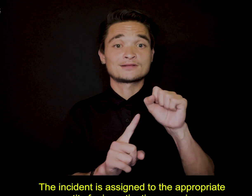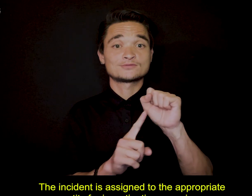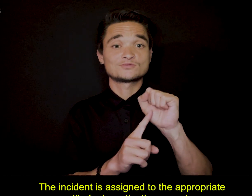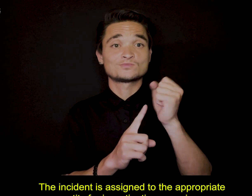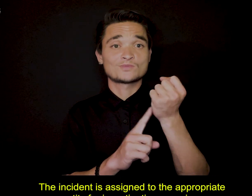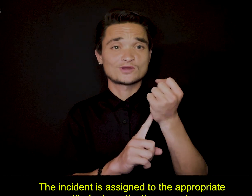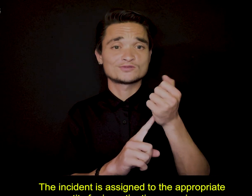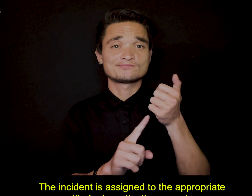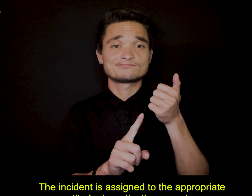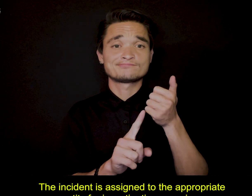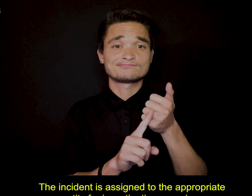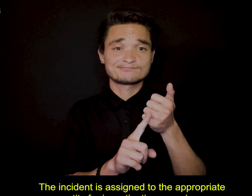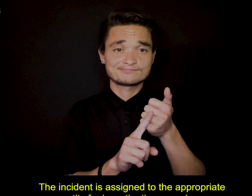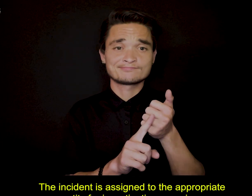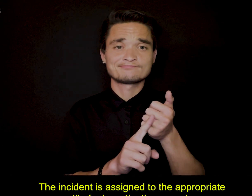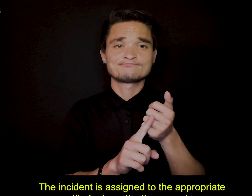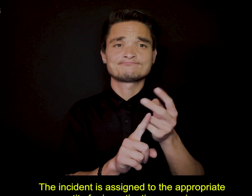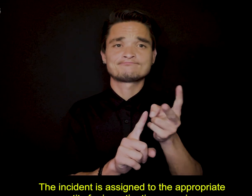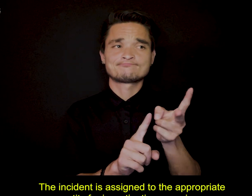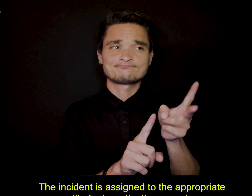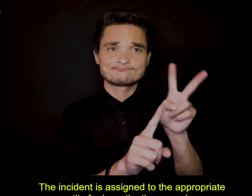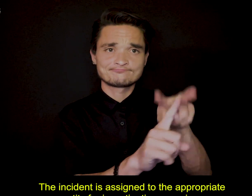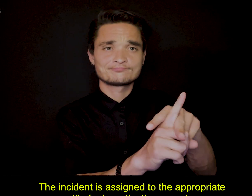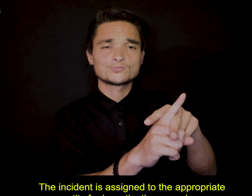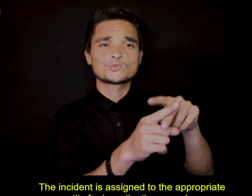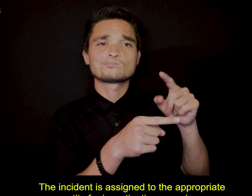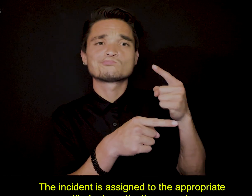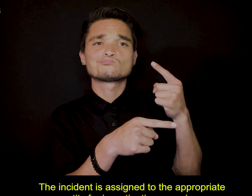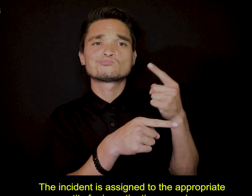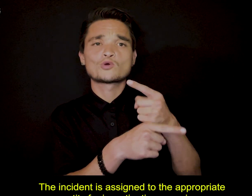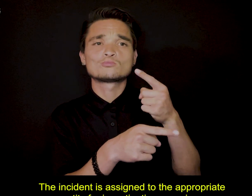The incident is assigned to the appropriate entity for investigation or review.